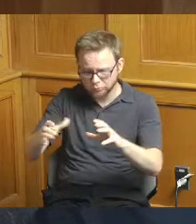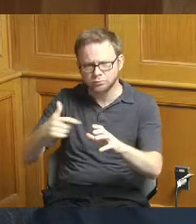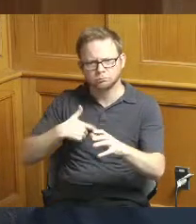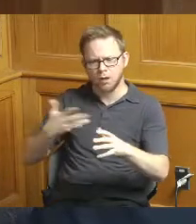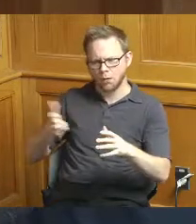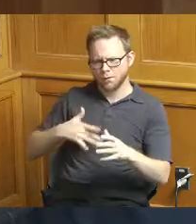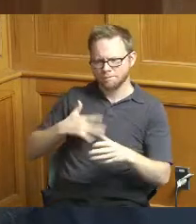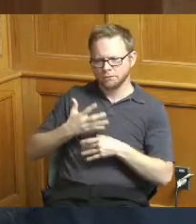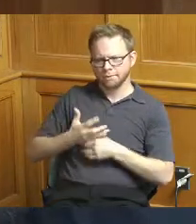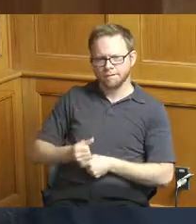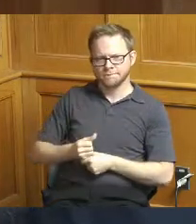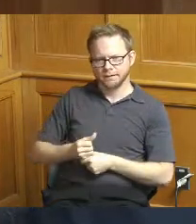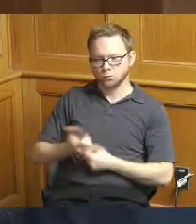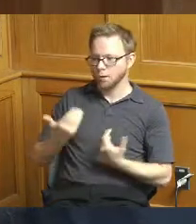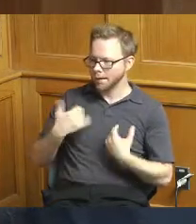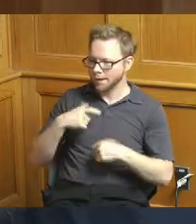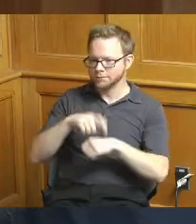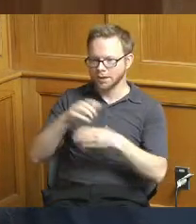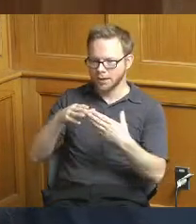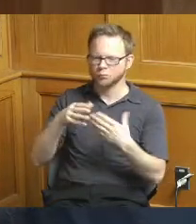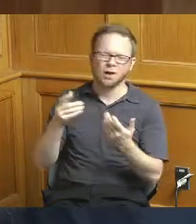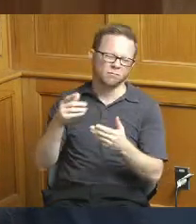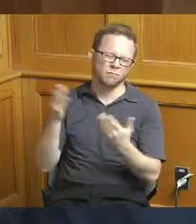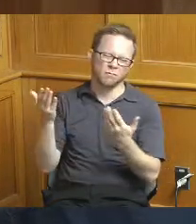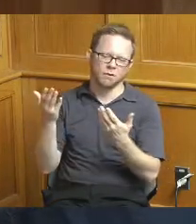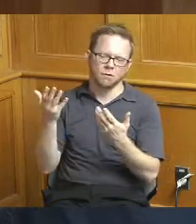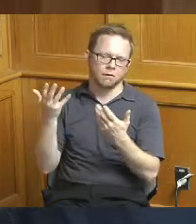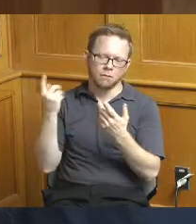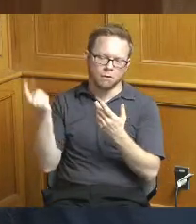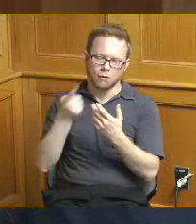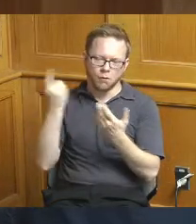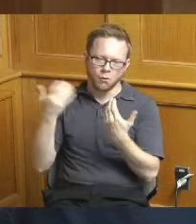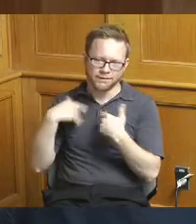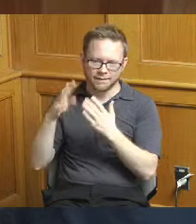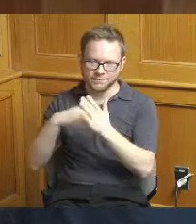there is a timeline and there always is right but a timeline that makes sense given whatever